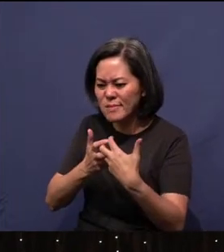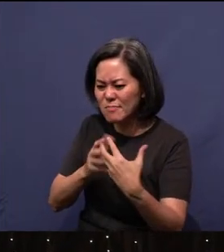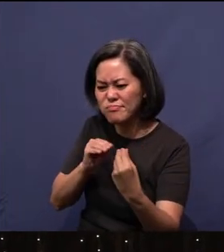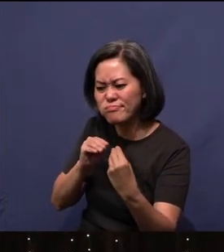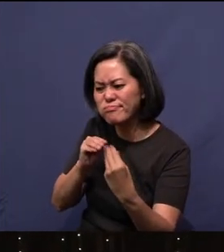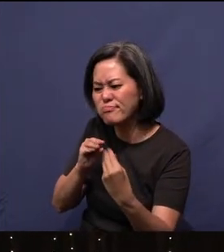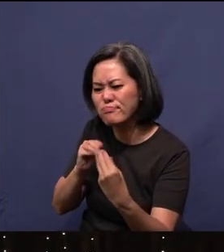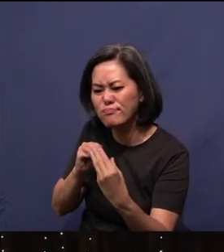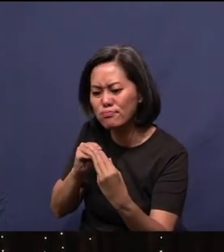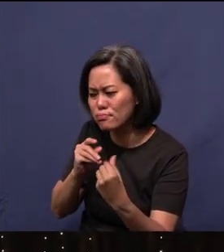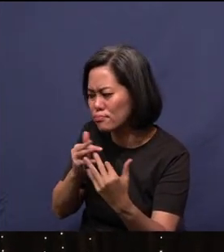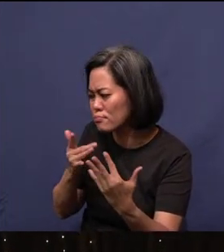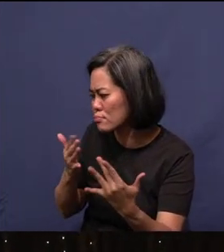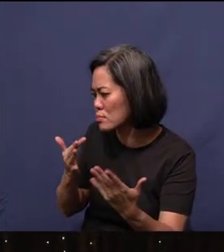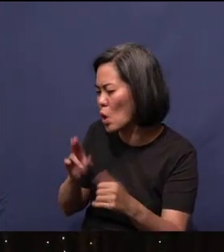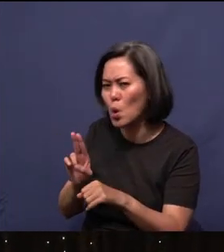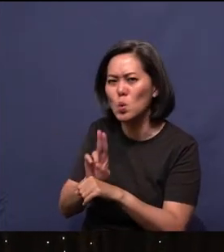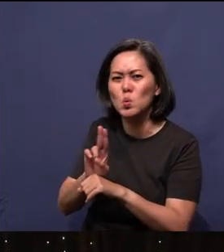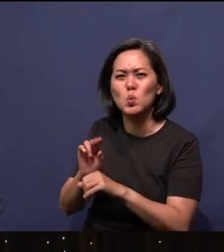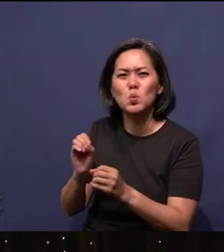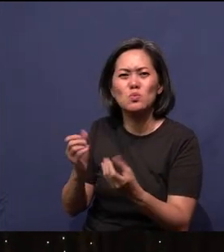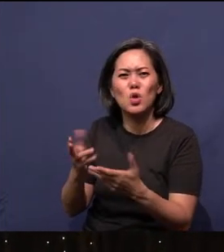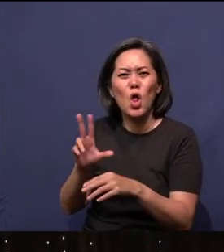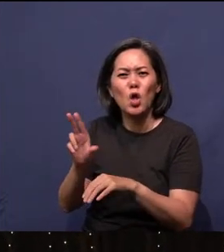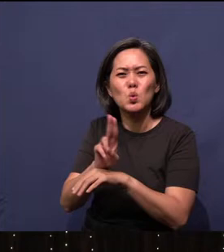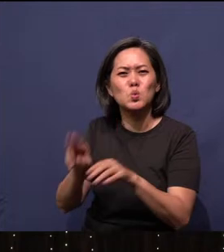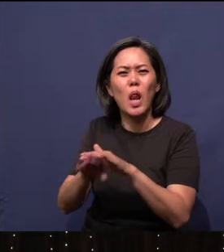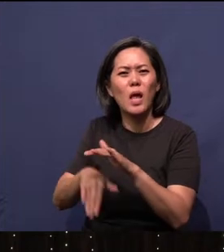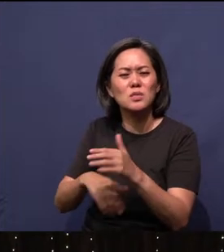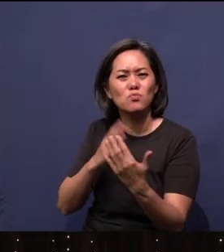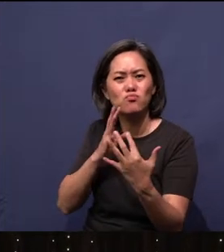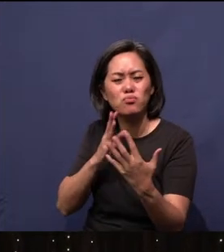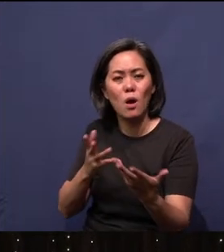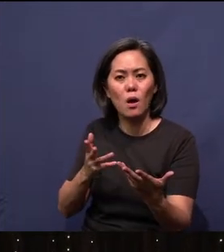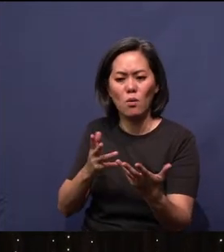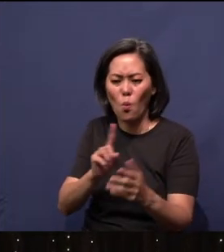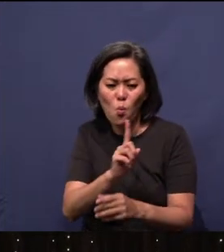And where do we get these things from? What we've noticed is they come from an